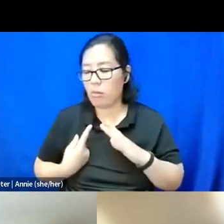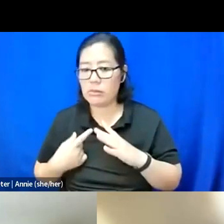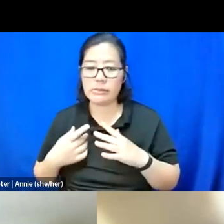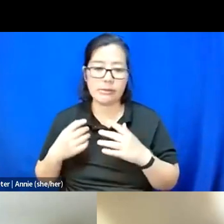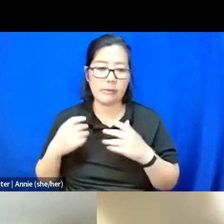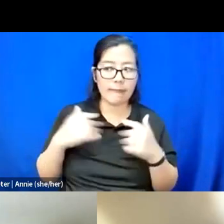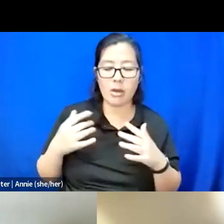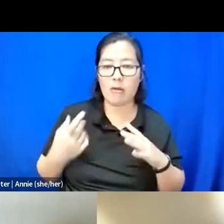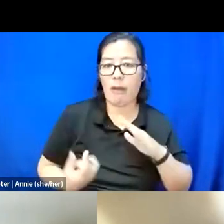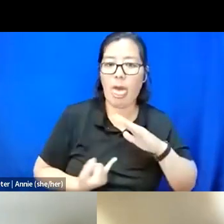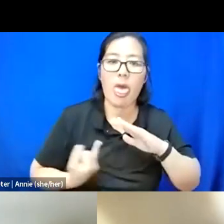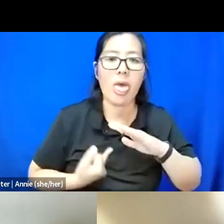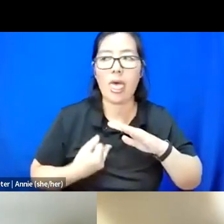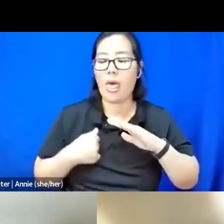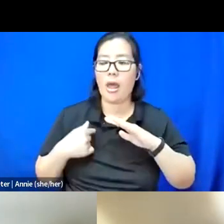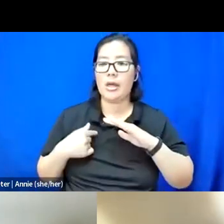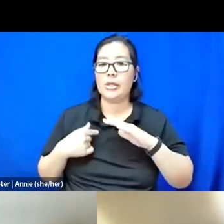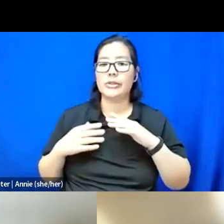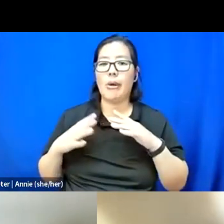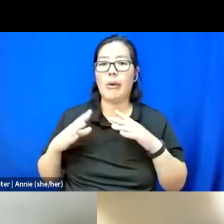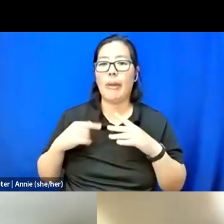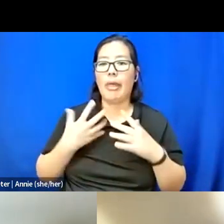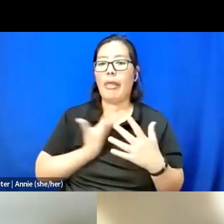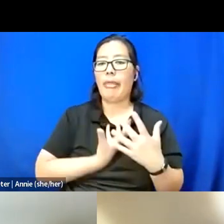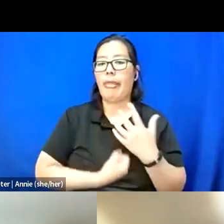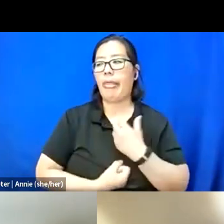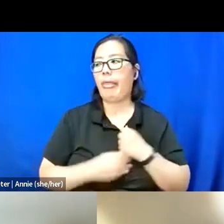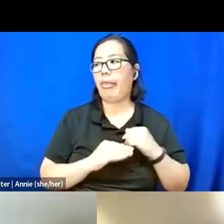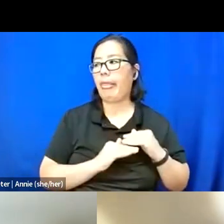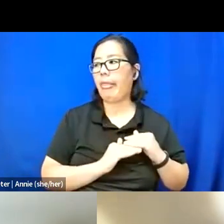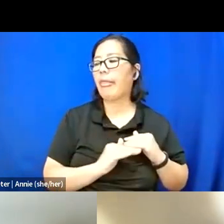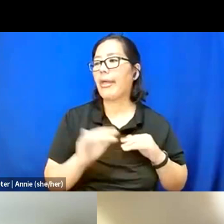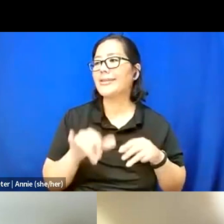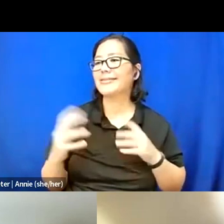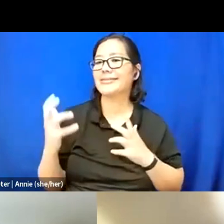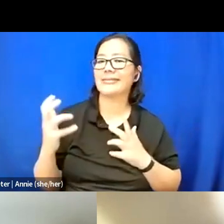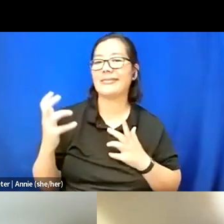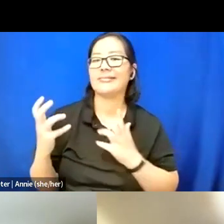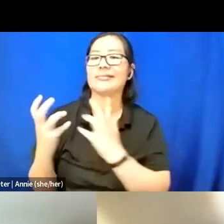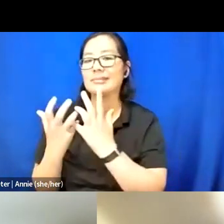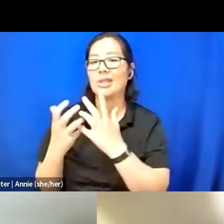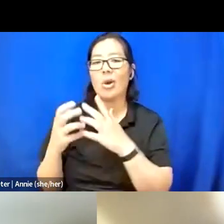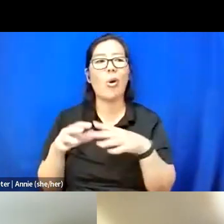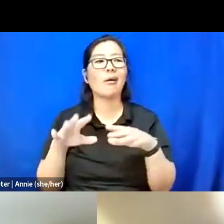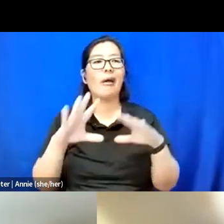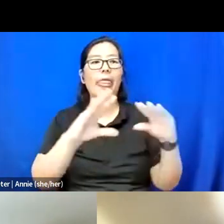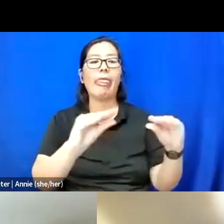there tends to be a flattening and rendering everyone the same or as a monolith.